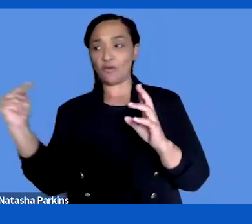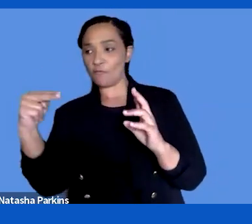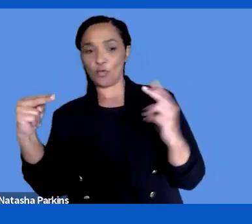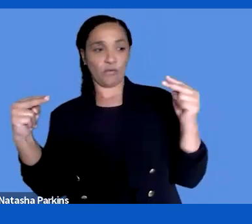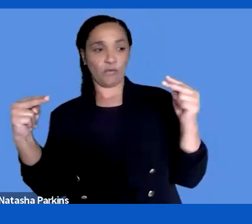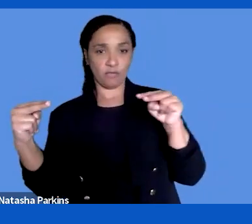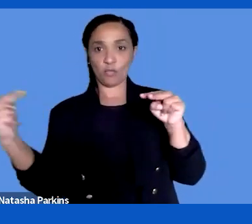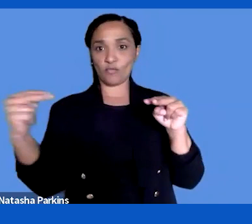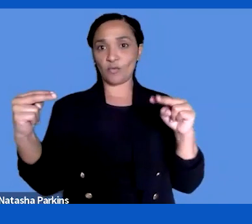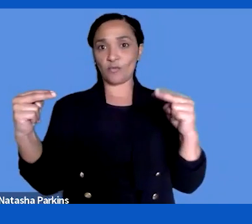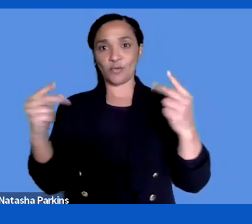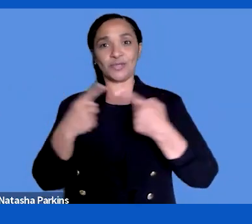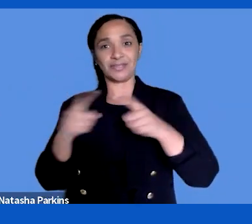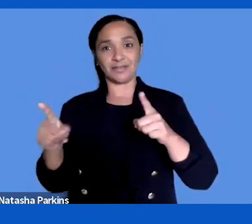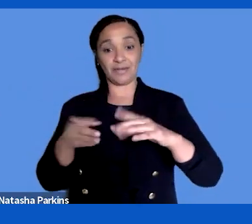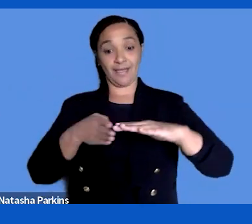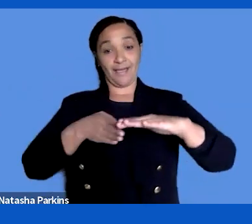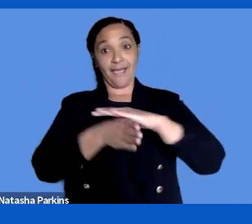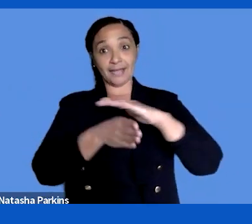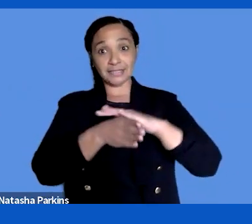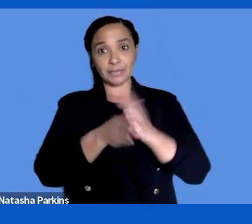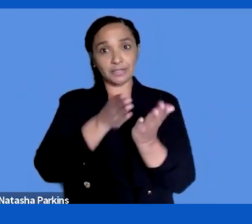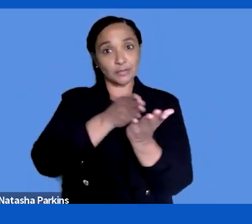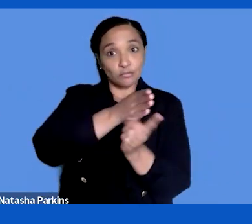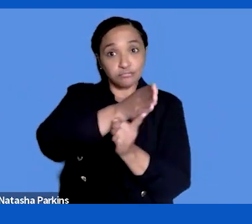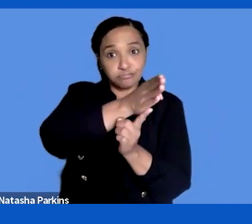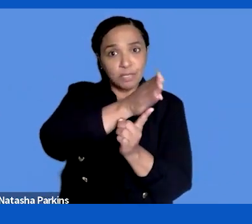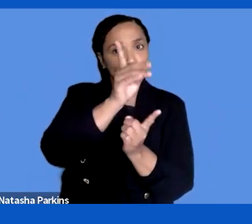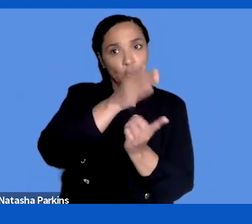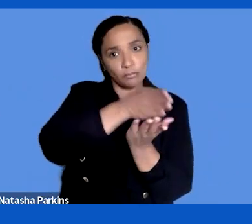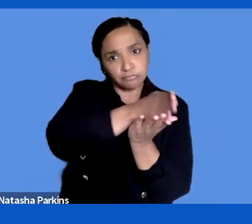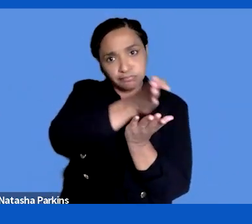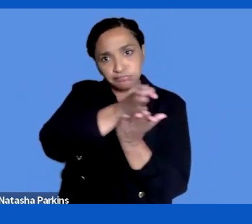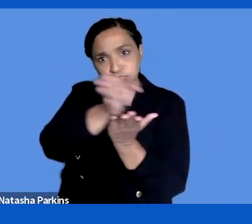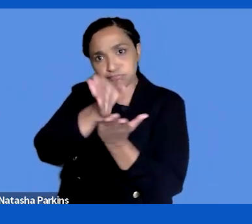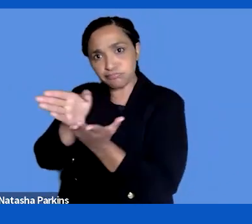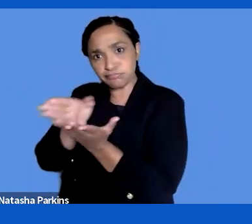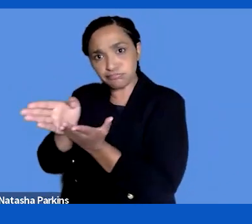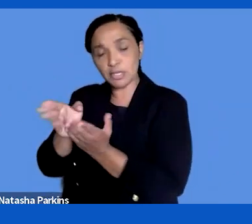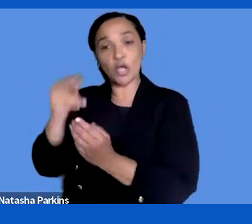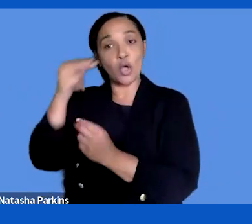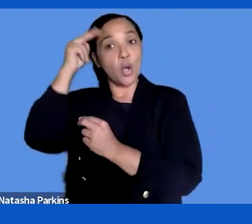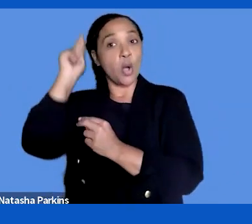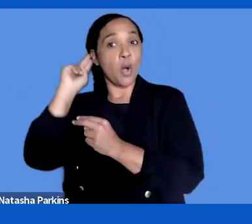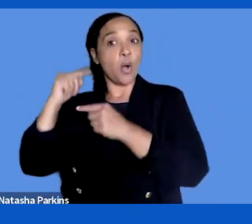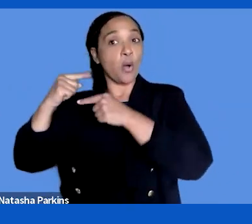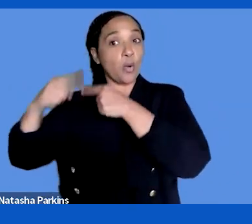accessibility broader than that. I think cognitive accessibility is not always the same as usability,